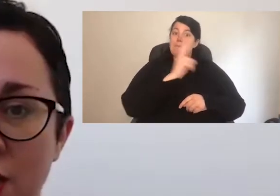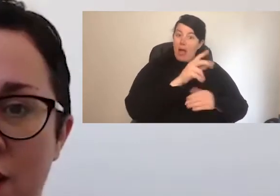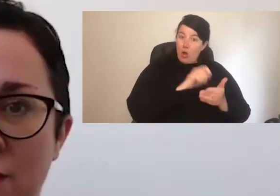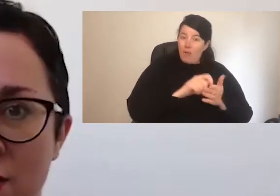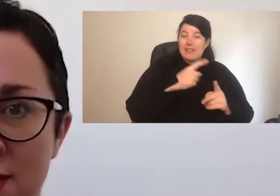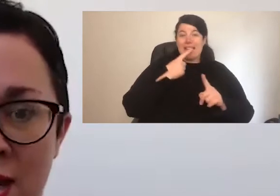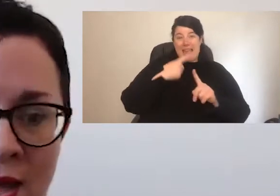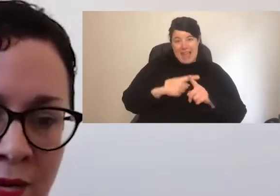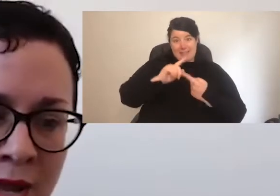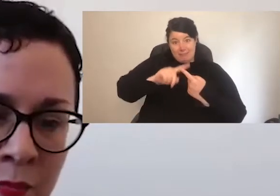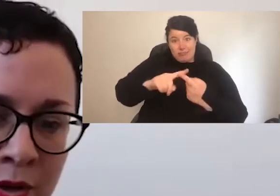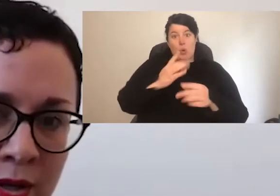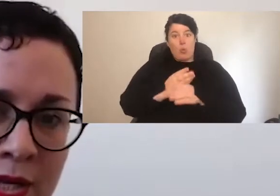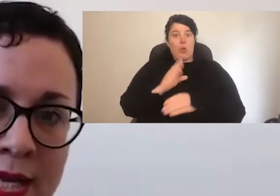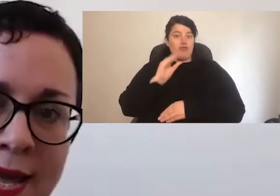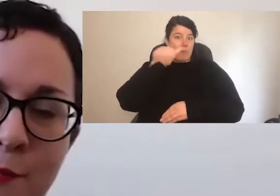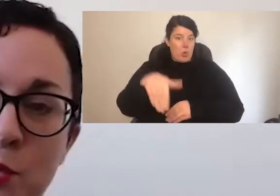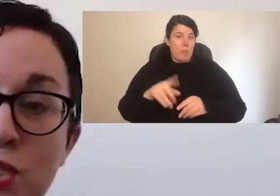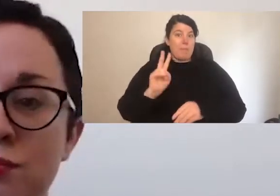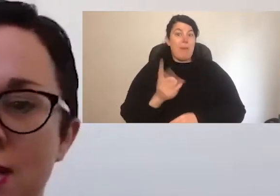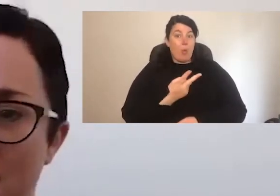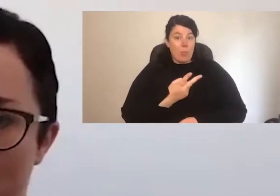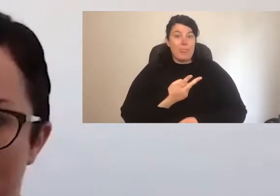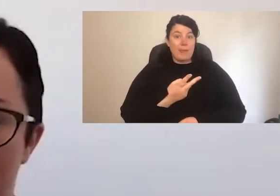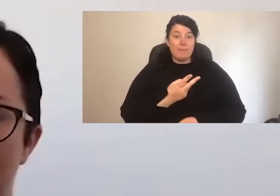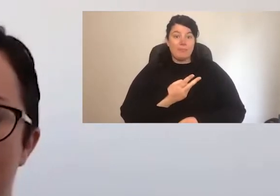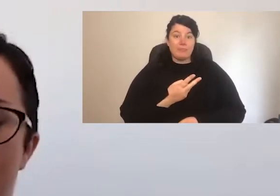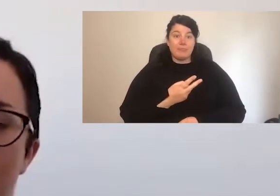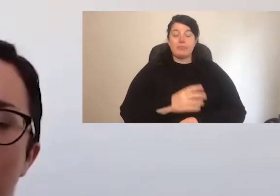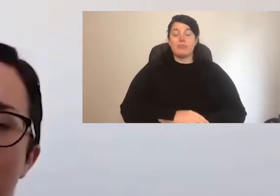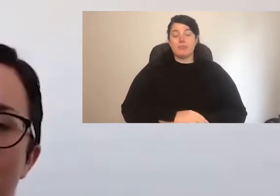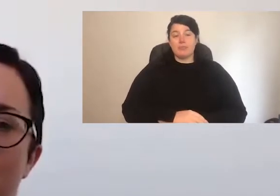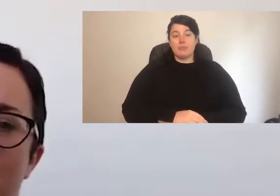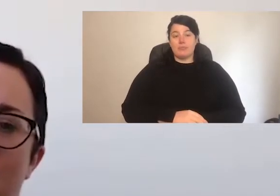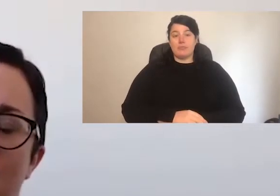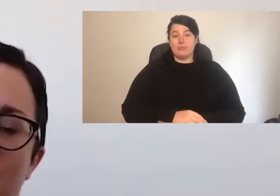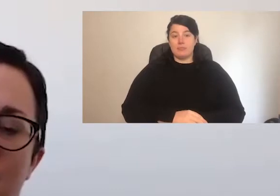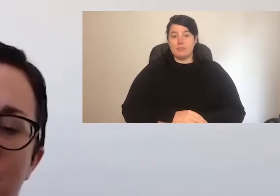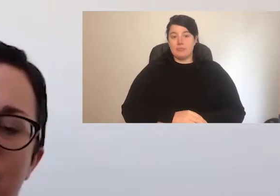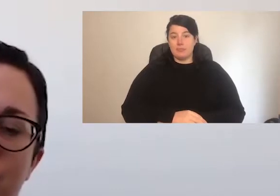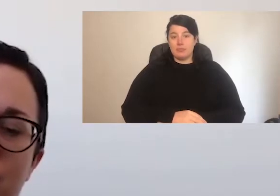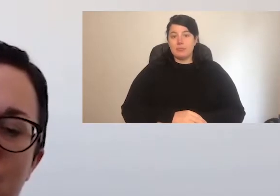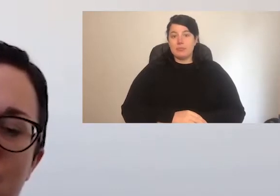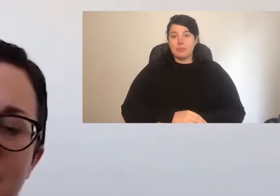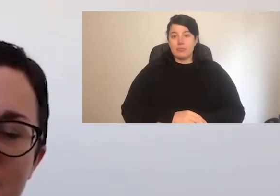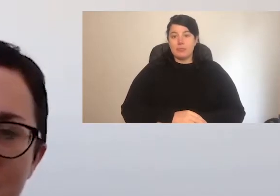of onsite and online work, which is really consistent, from the answers